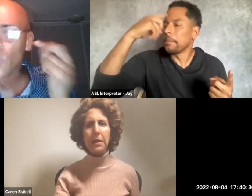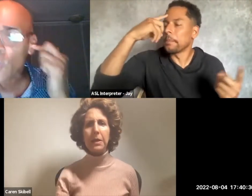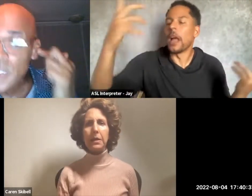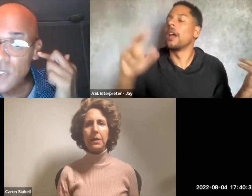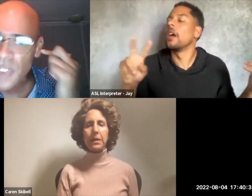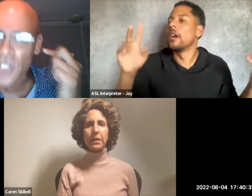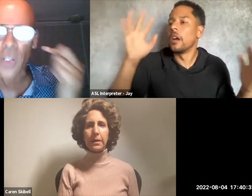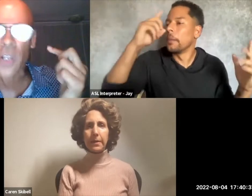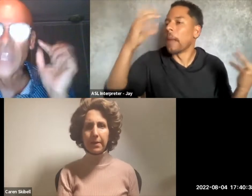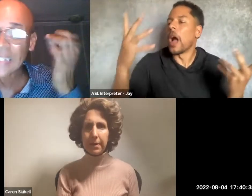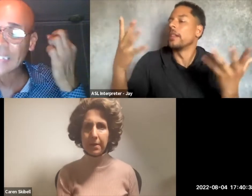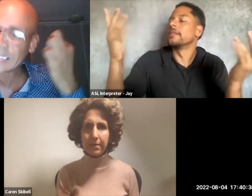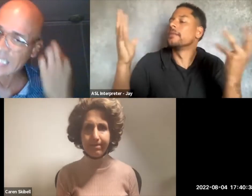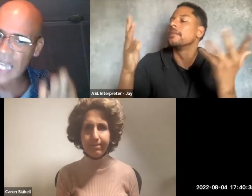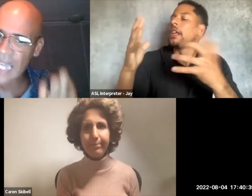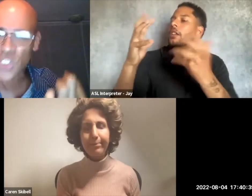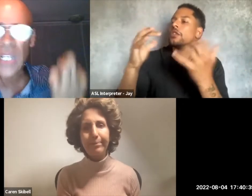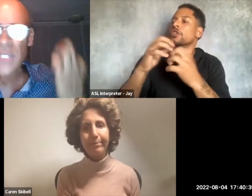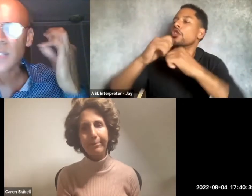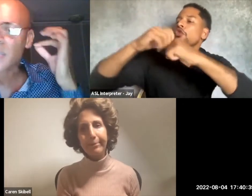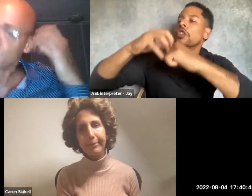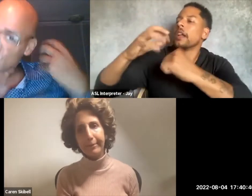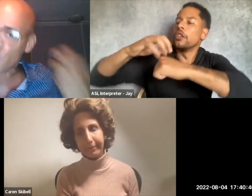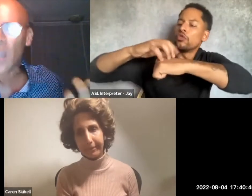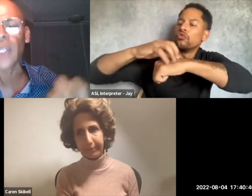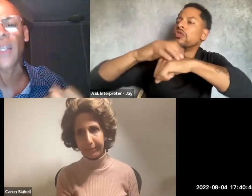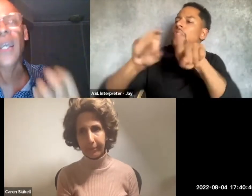They're little crystals in your ear that can get dislodged. Sensations of falling.